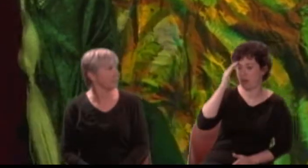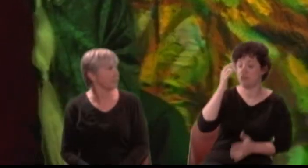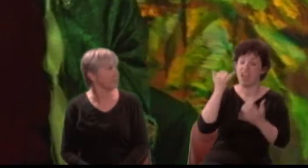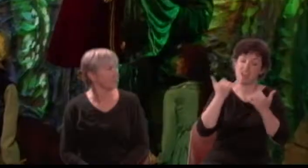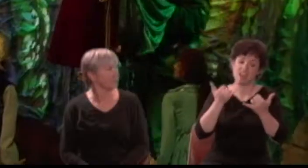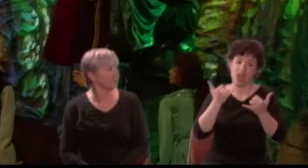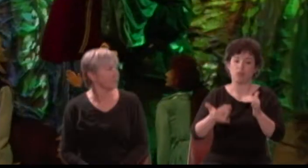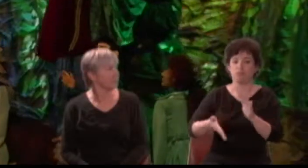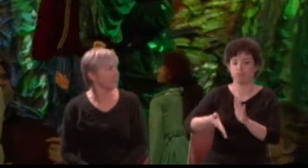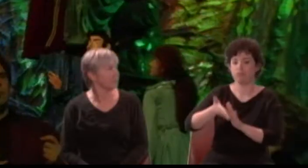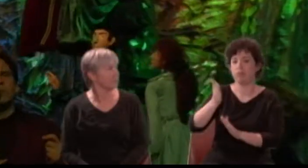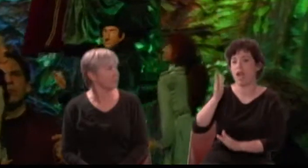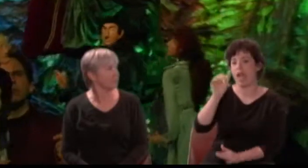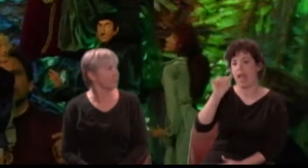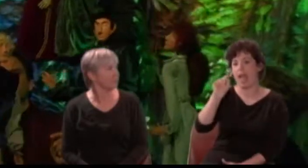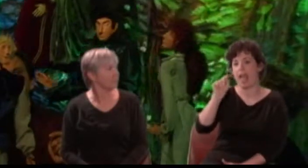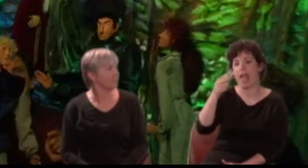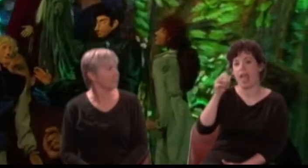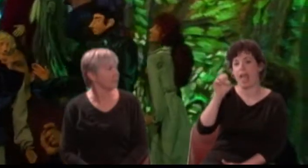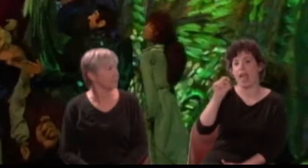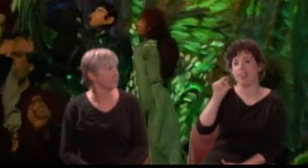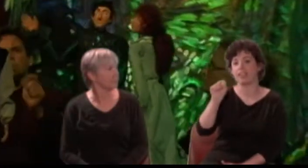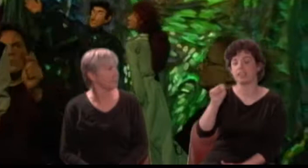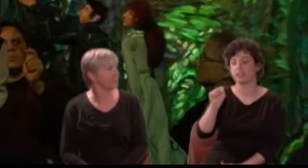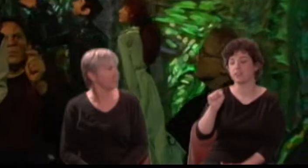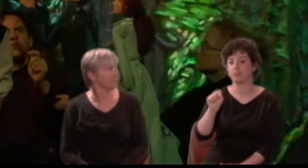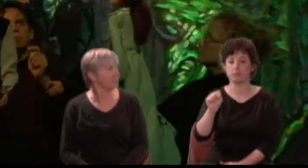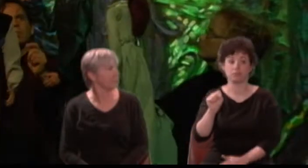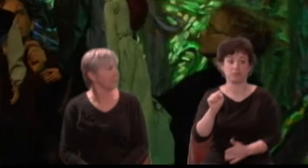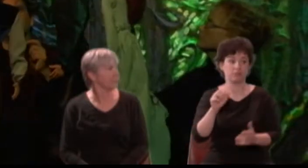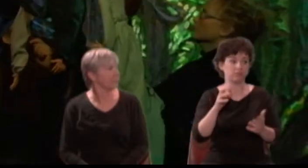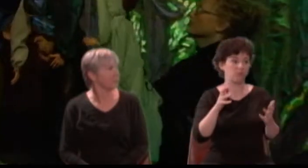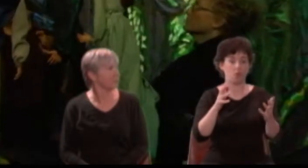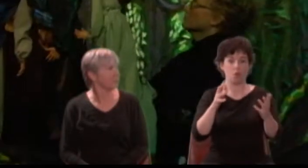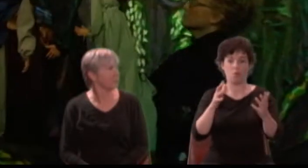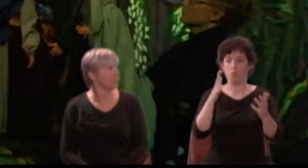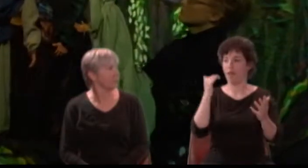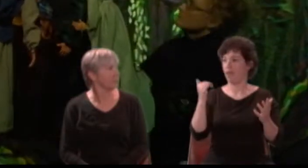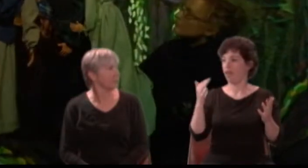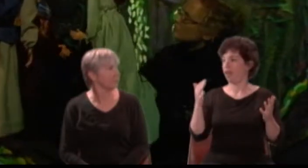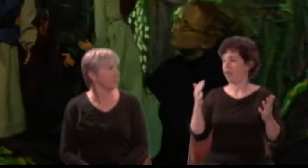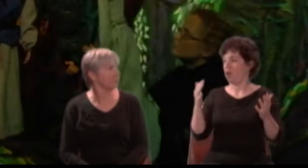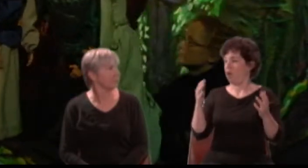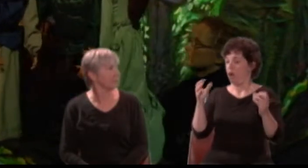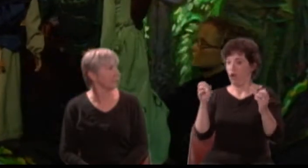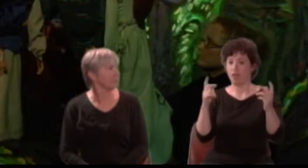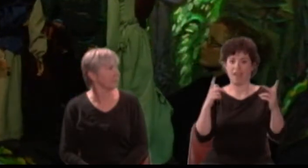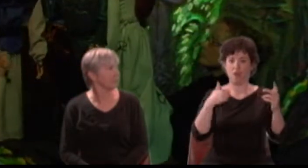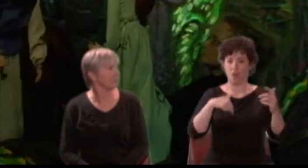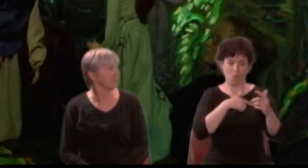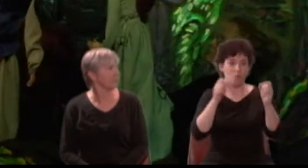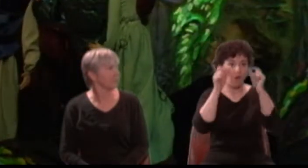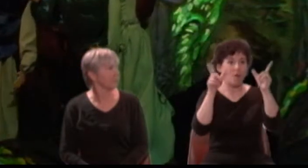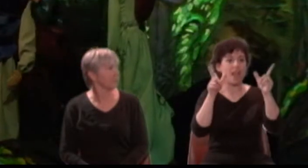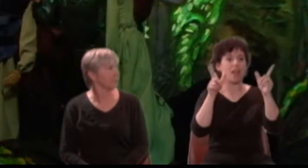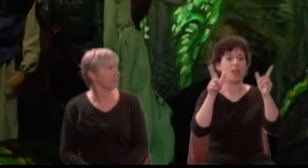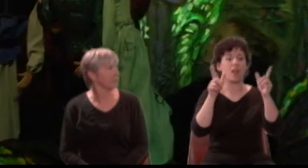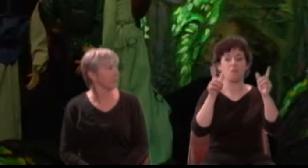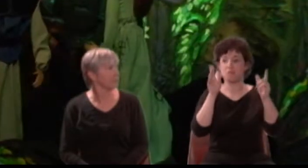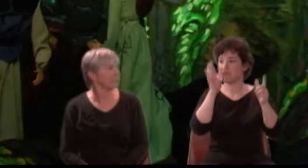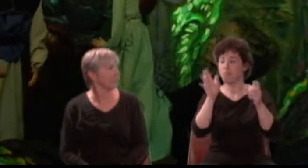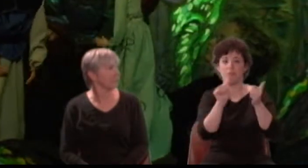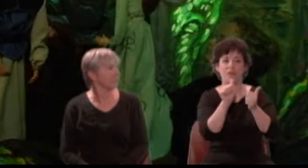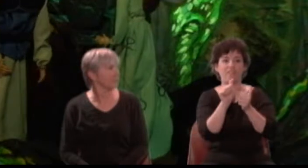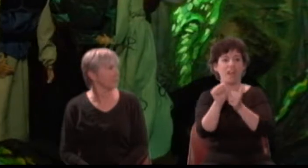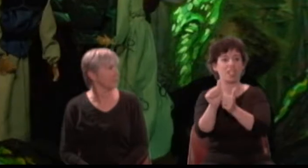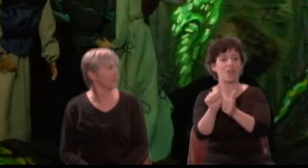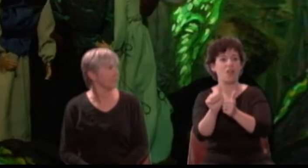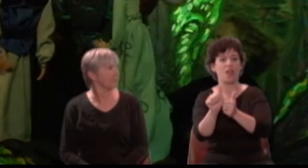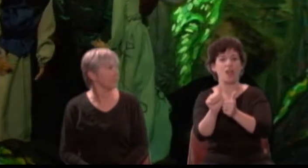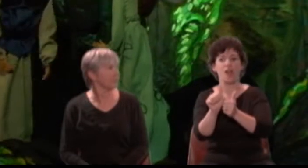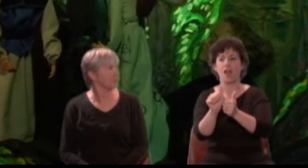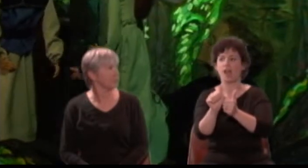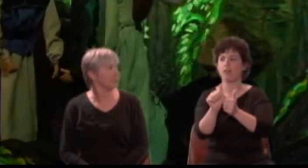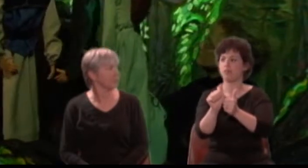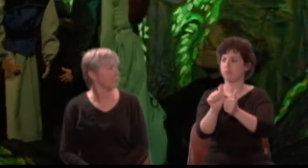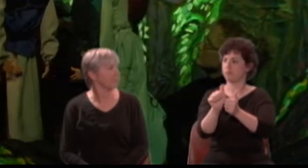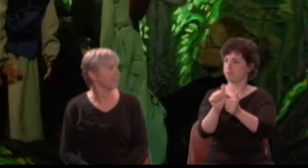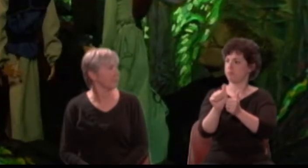Demetrius: Why, then, we are awake! Let's follow him and by the way let us recount our dreams.